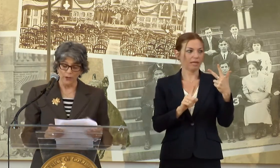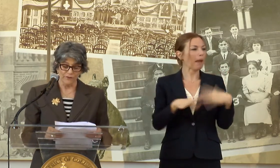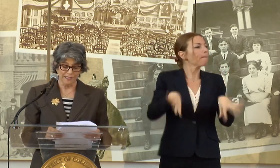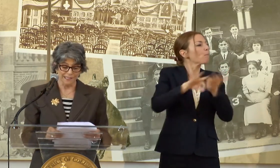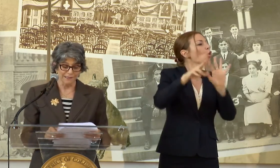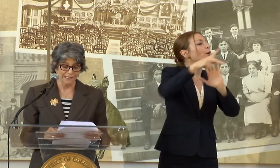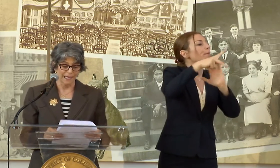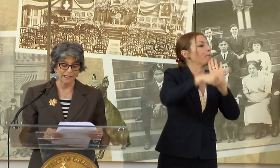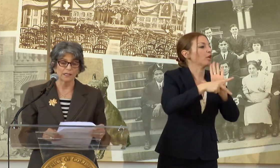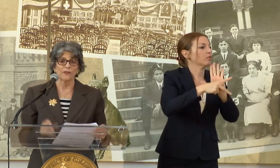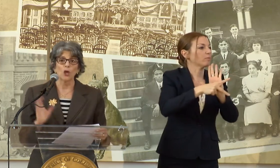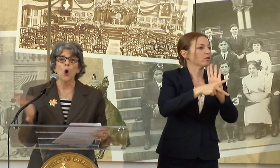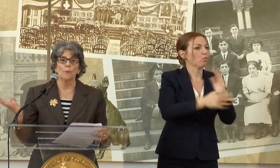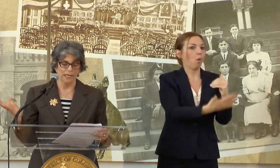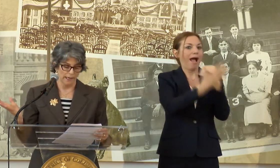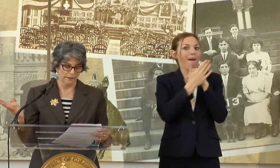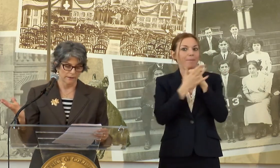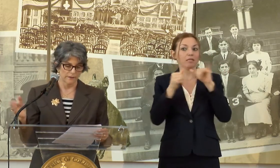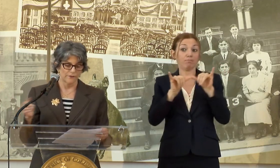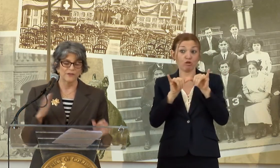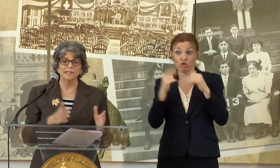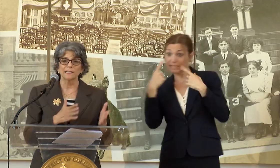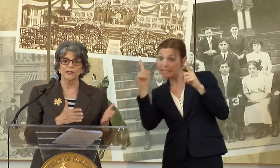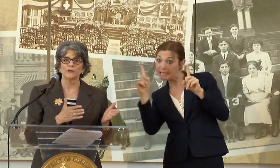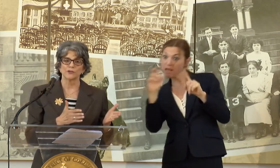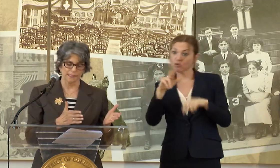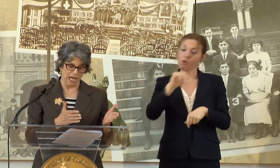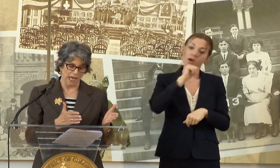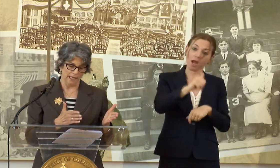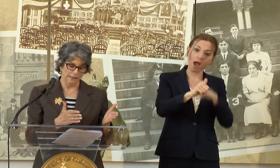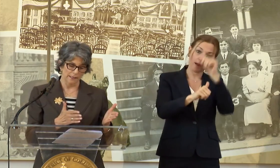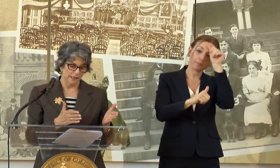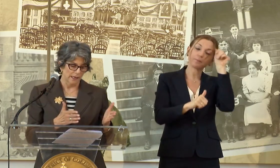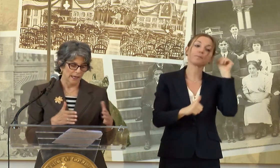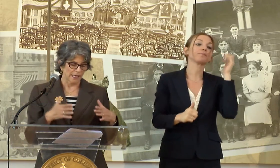HAVE WE FACILITATED THE OPENING, PHYSICALLY THROUGH DESIGN AND